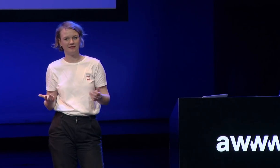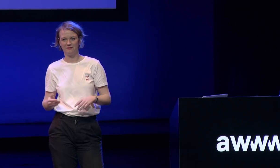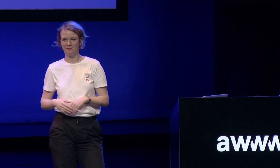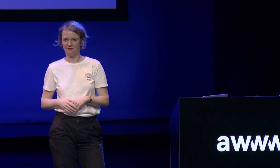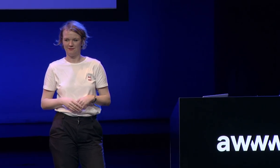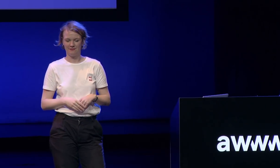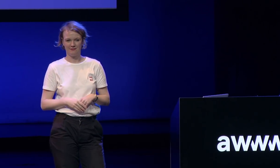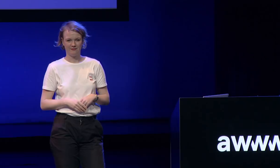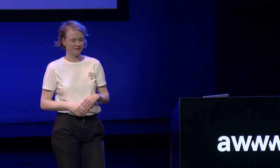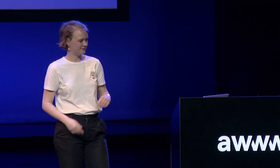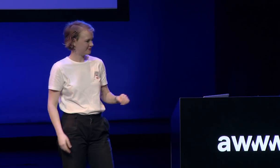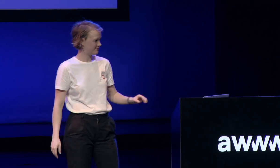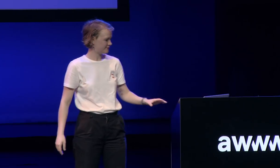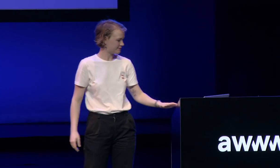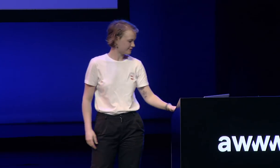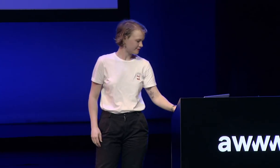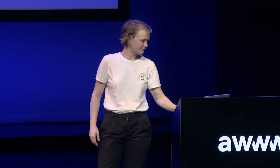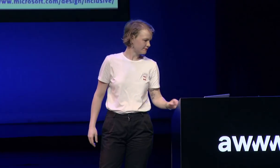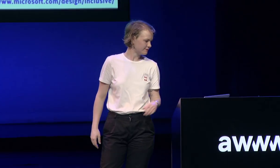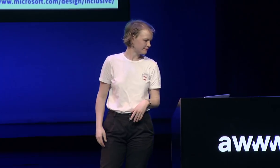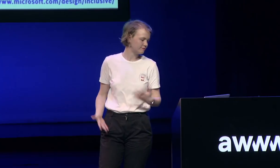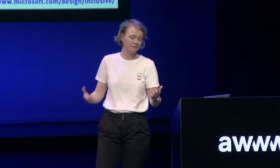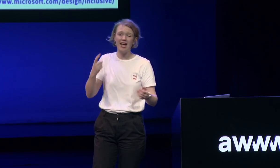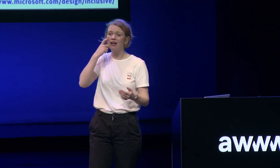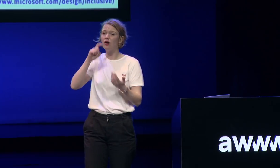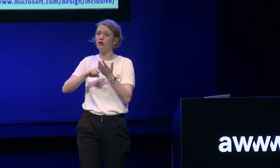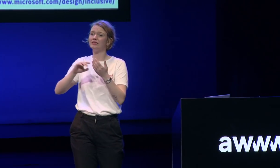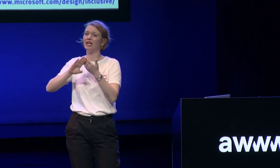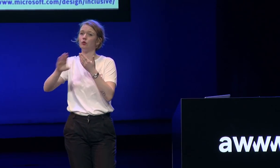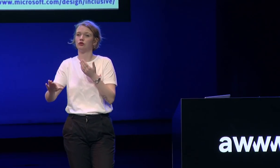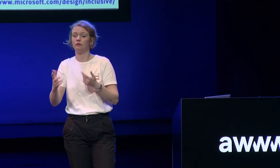the boundaries being posed by society make me disabled it's important to